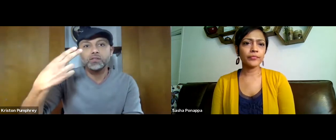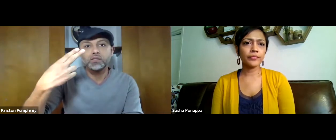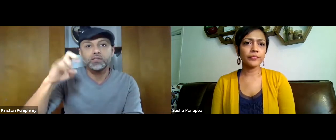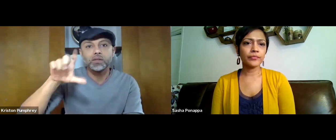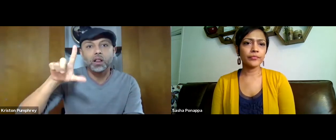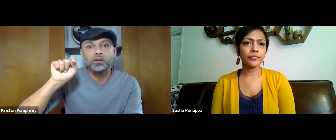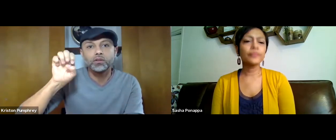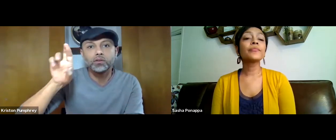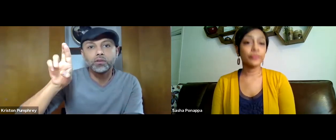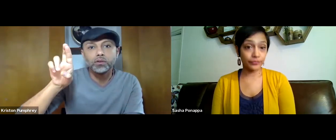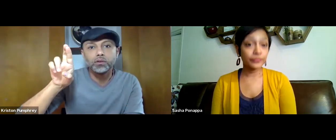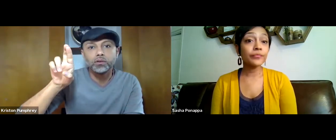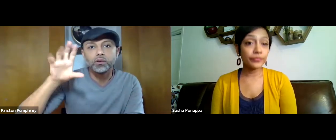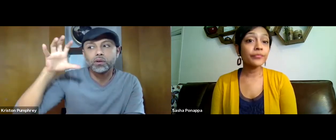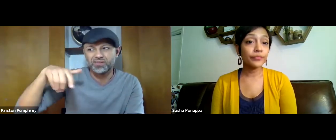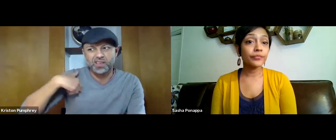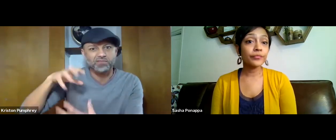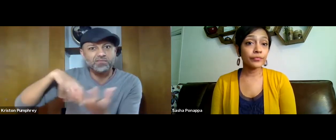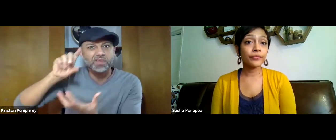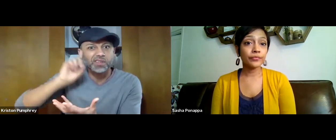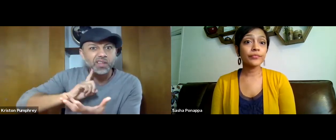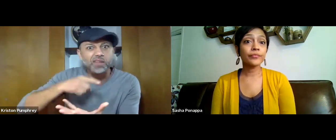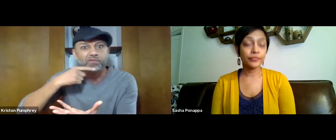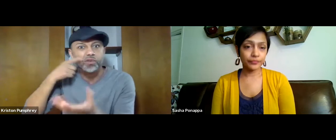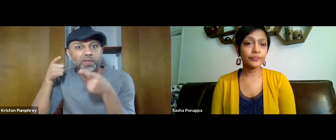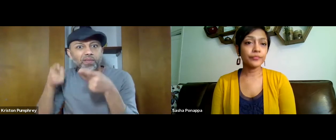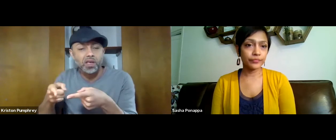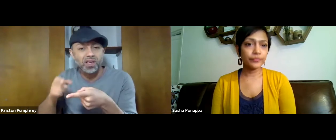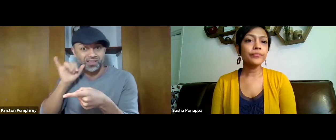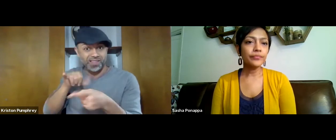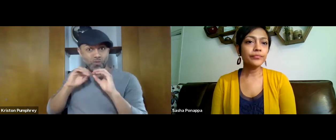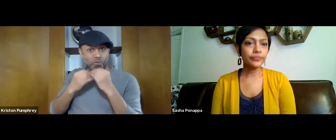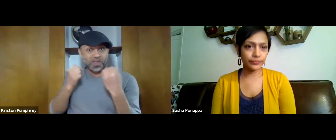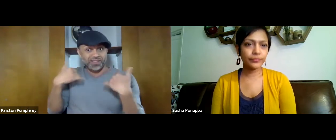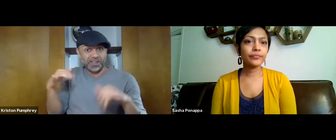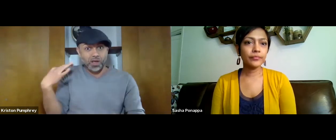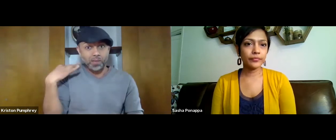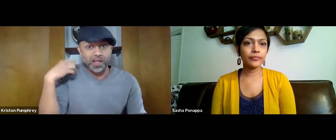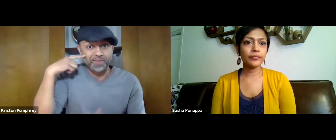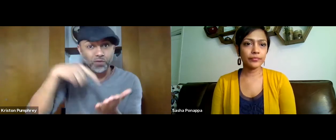for example, maybe there's a shelter. And they have hearing and deaf individuals,